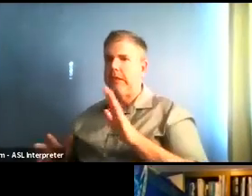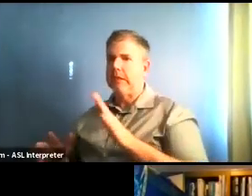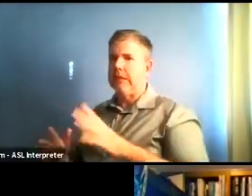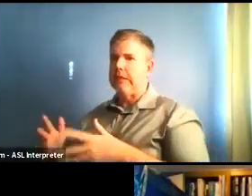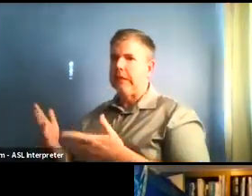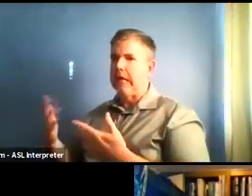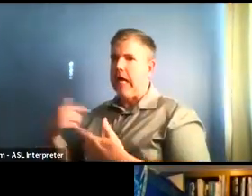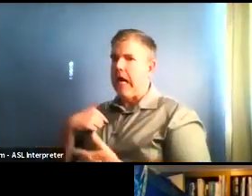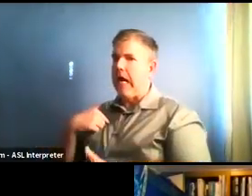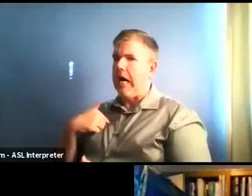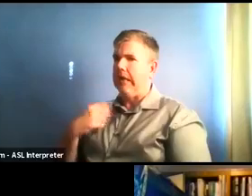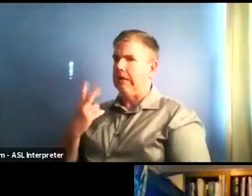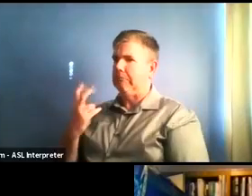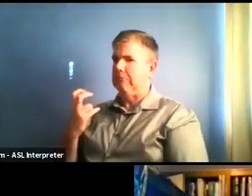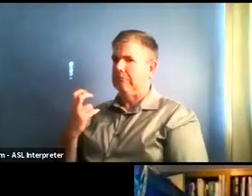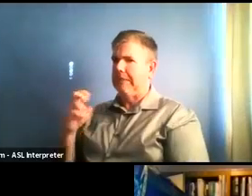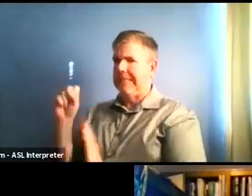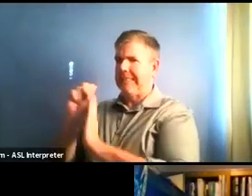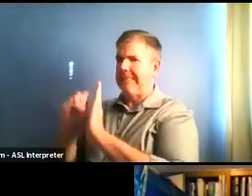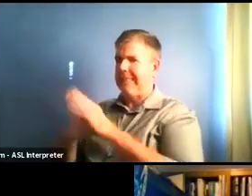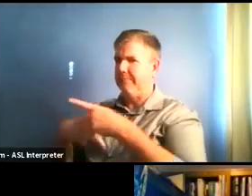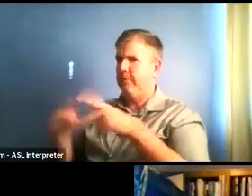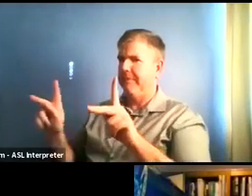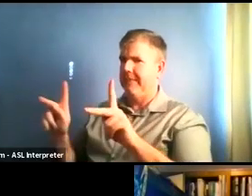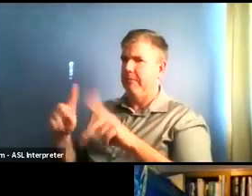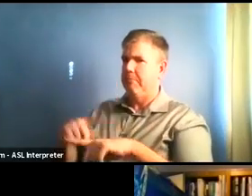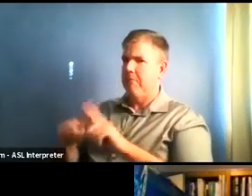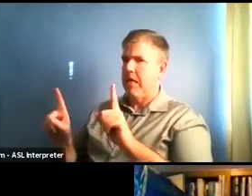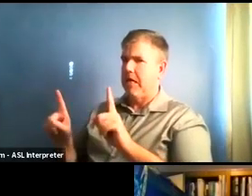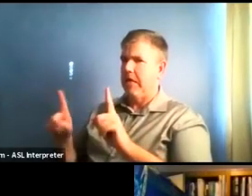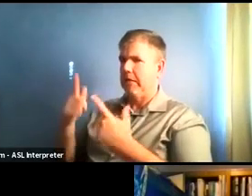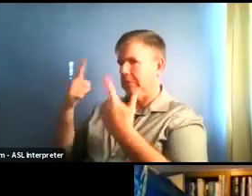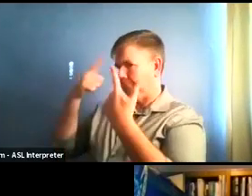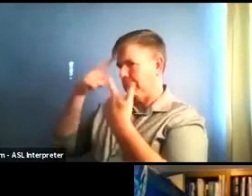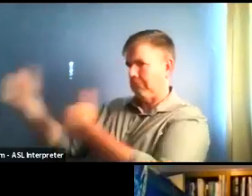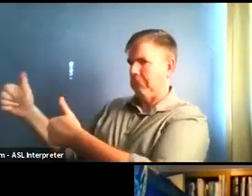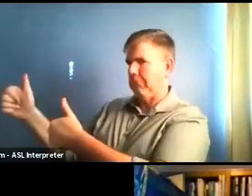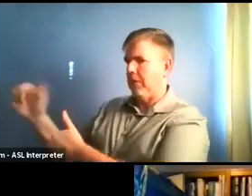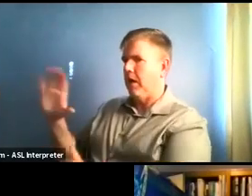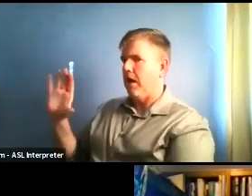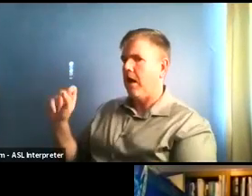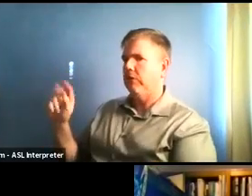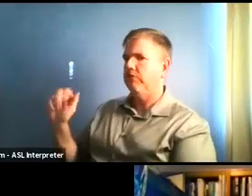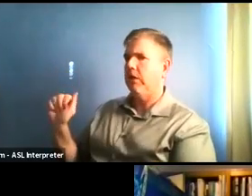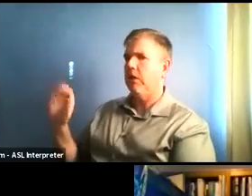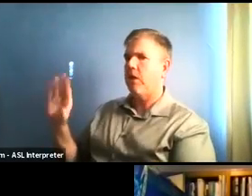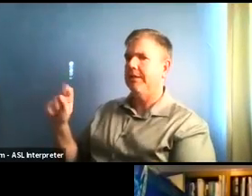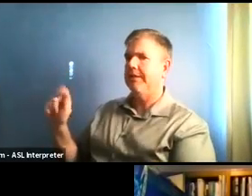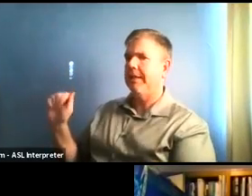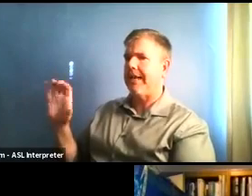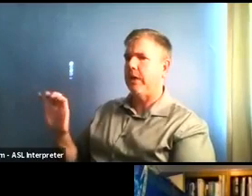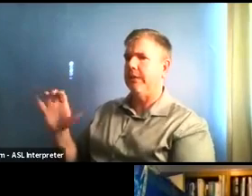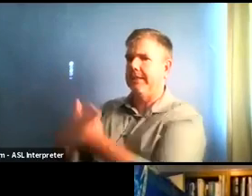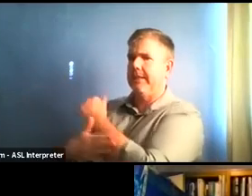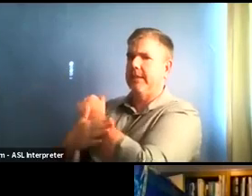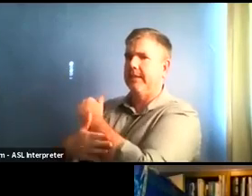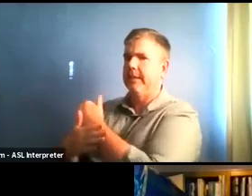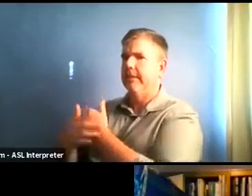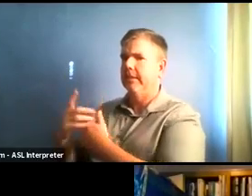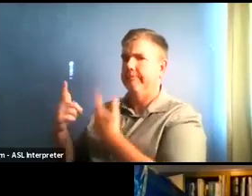you'd have to ask contrapositive. But I think in the past, regarding what makes us different from from